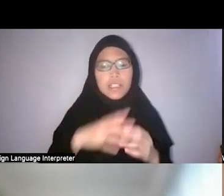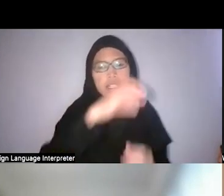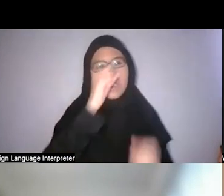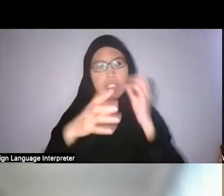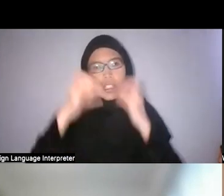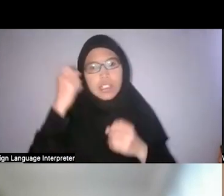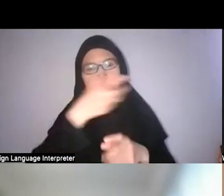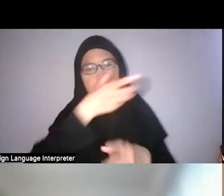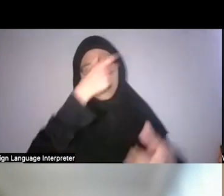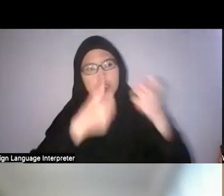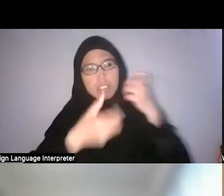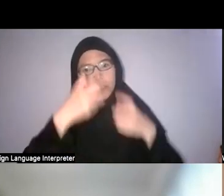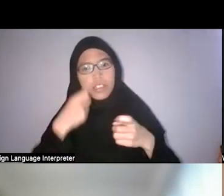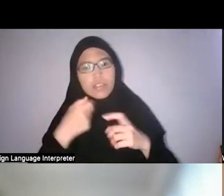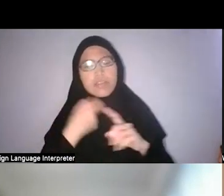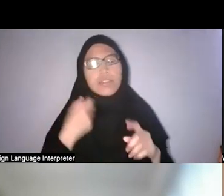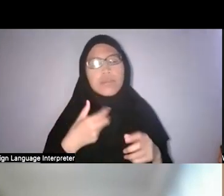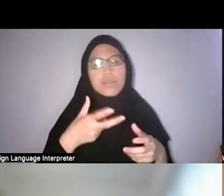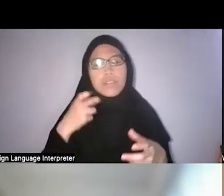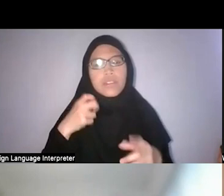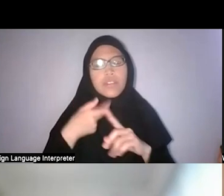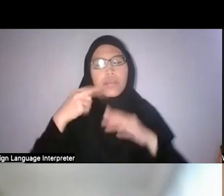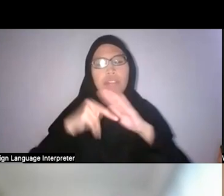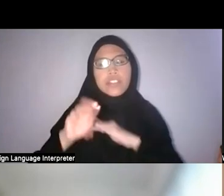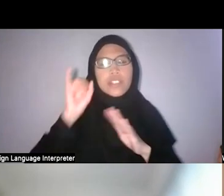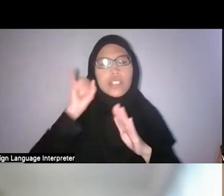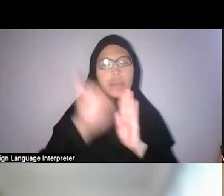in very routine ways, because they understood it so much,